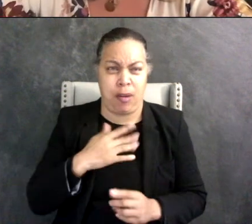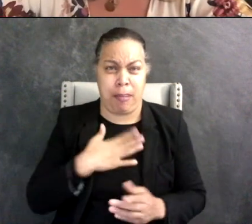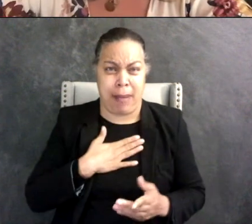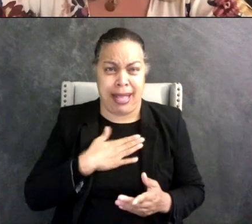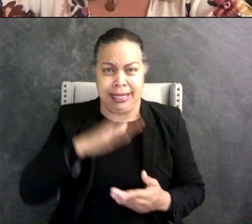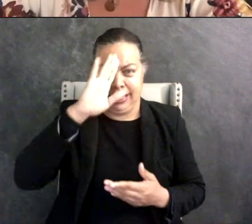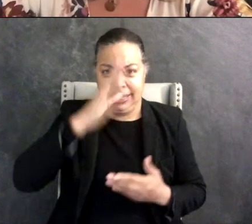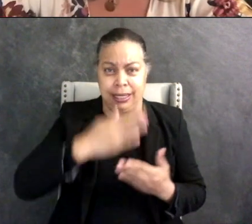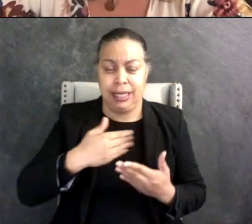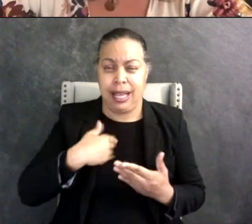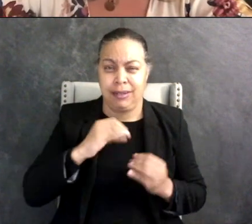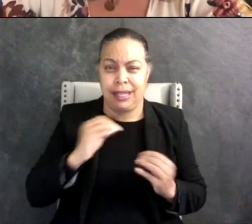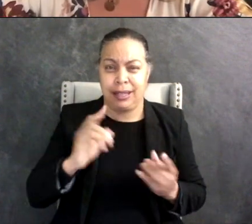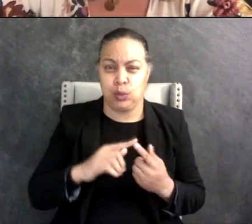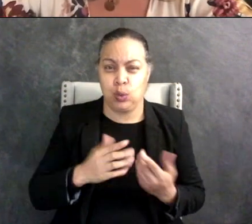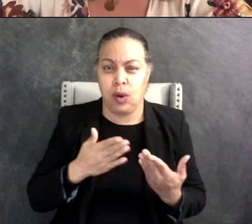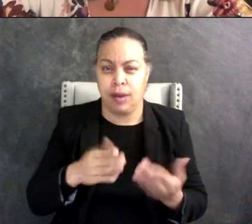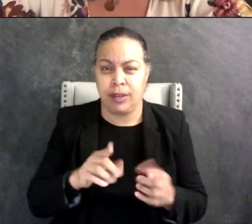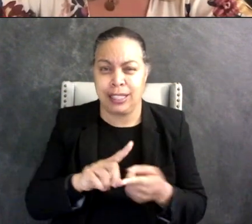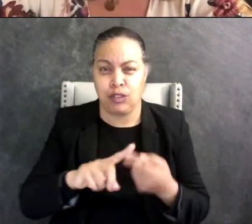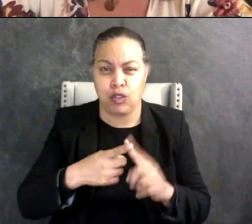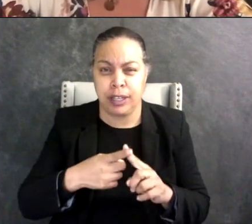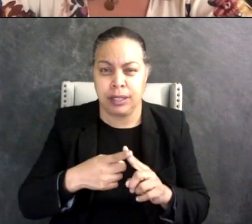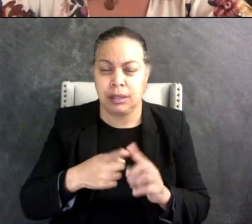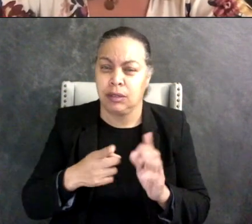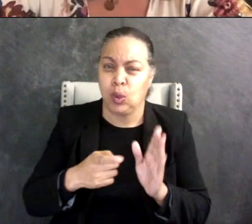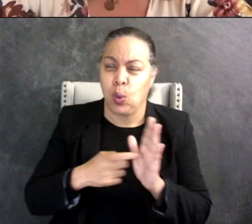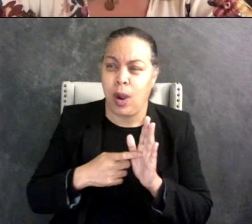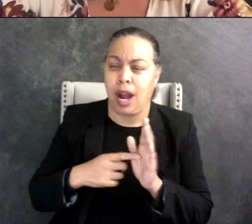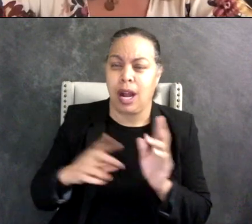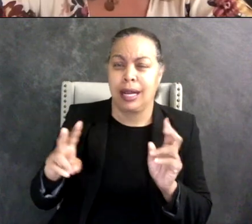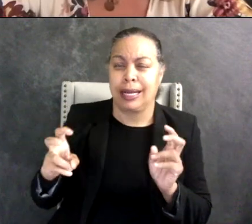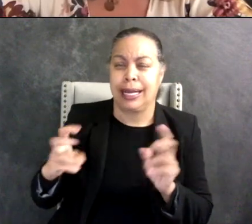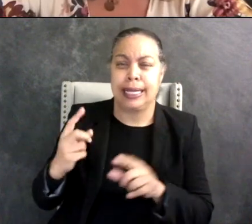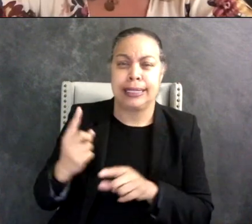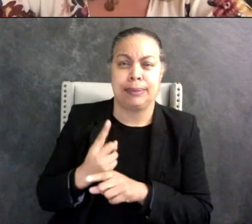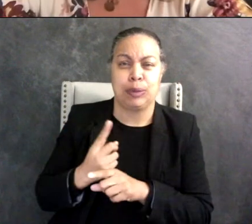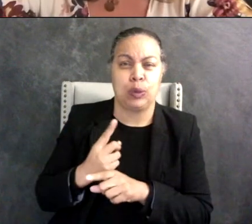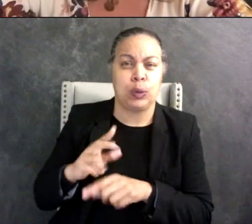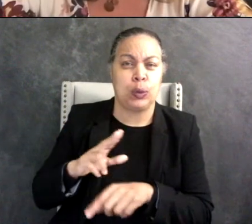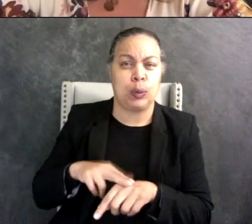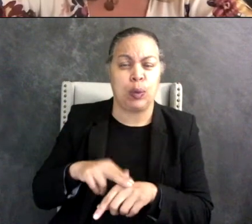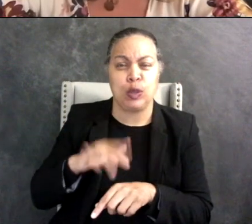he needed a typical child to help him like you know pretend to be normal I guess is the best way